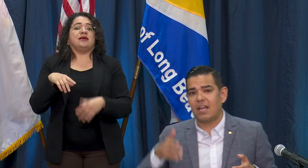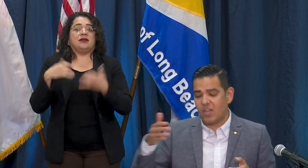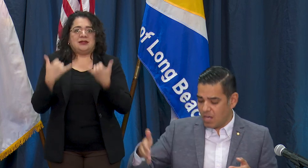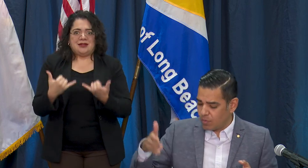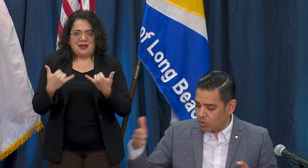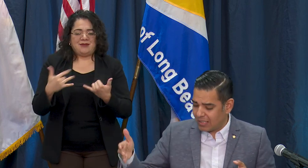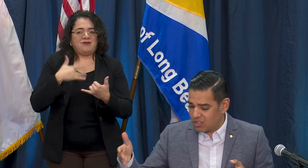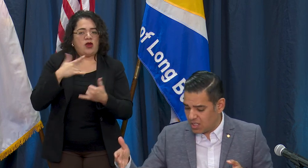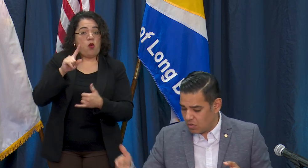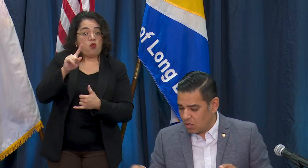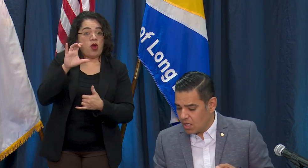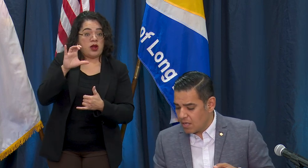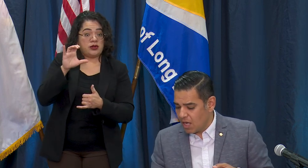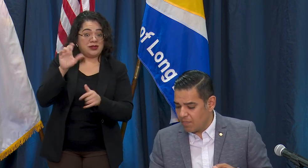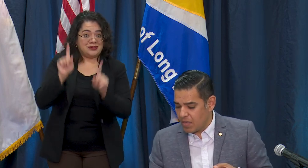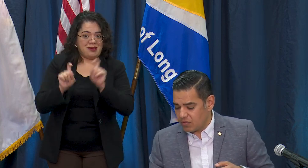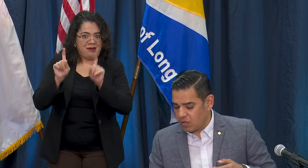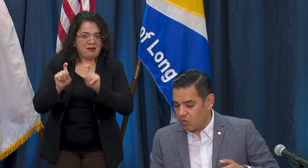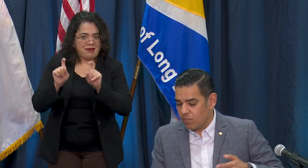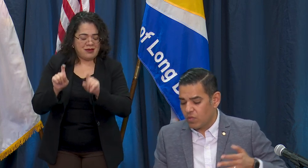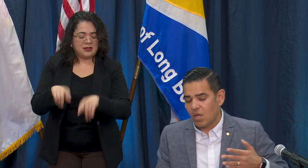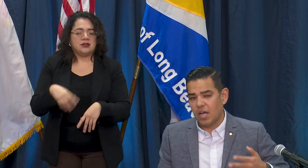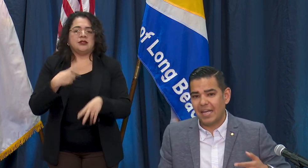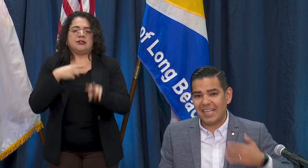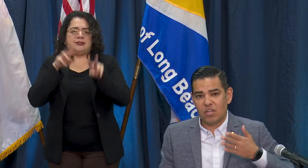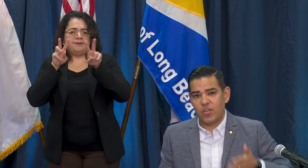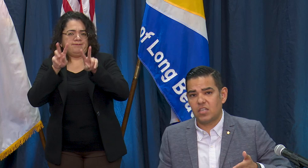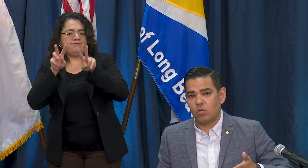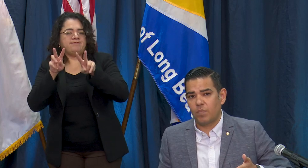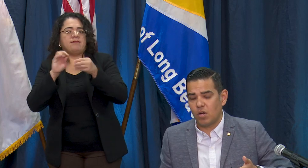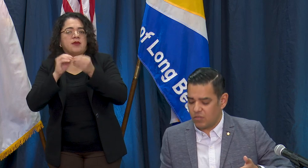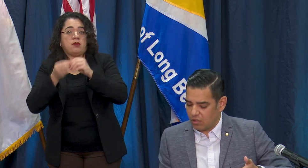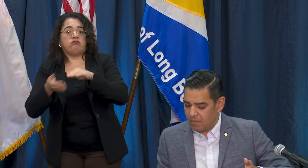and that number will continue. Again thanks to our partners at Long